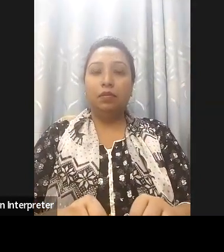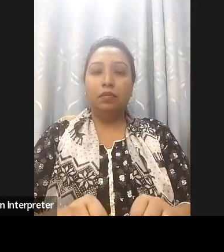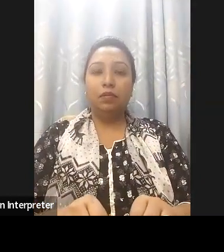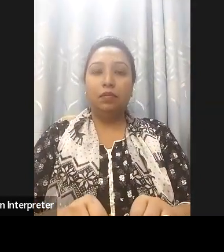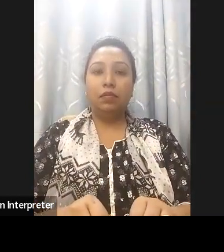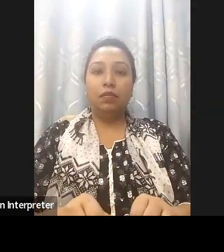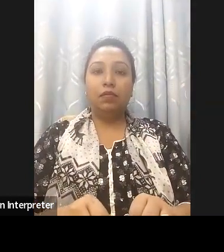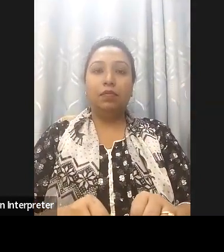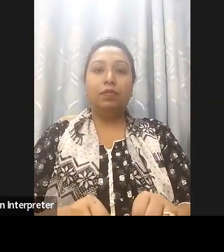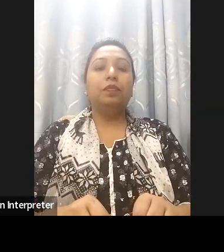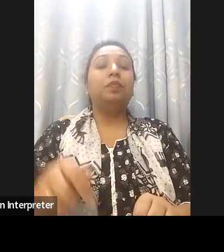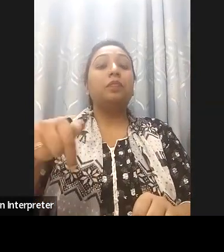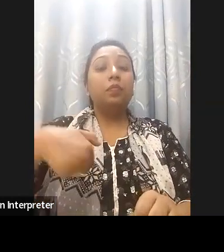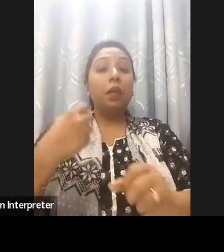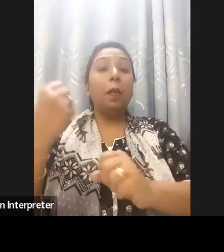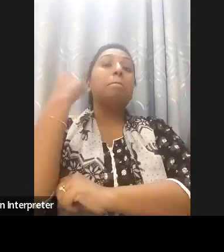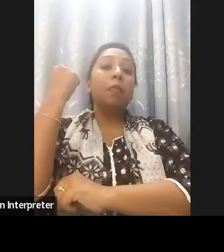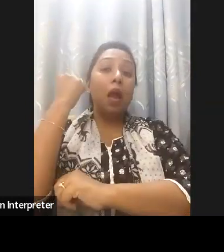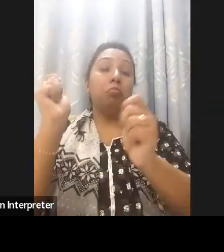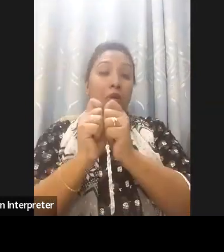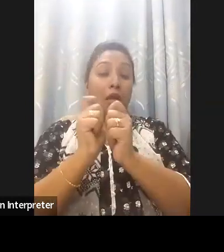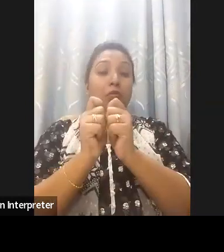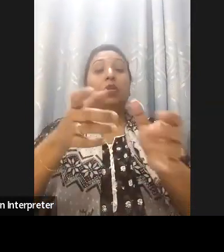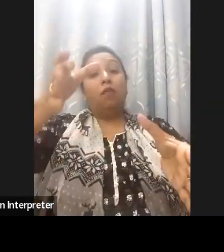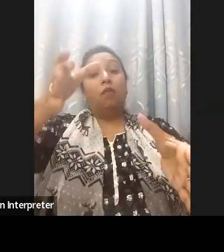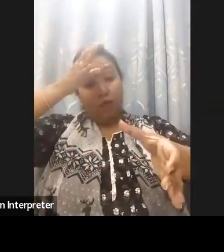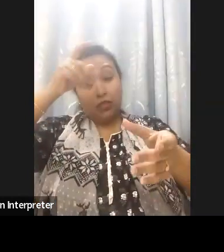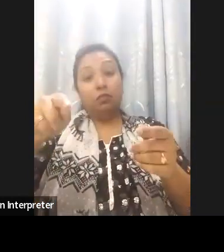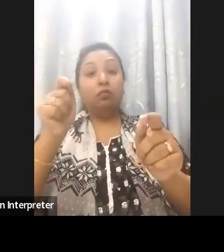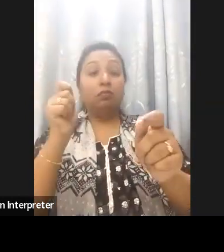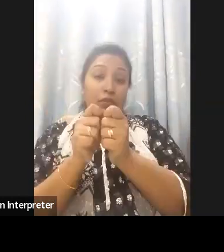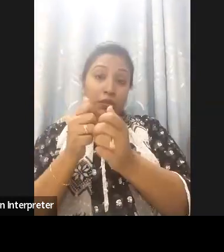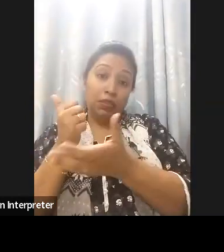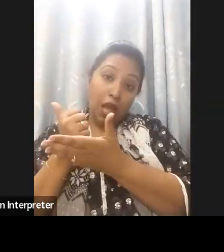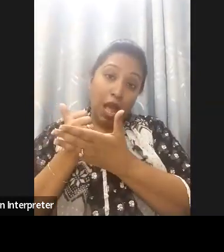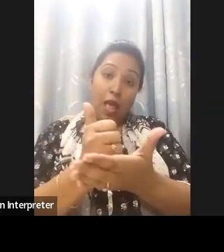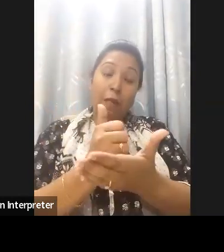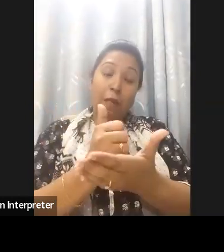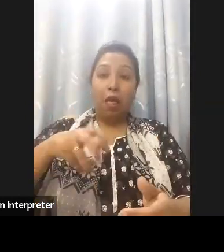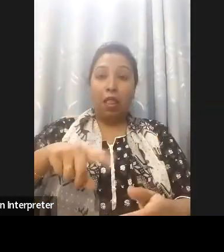power in the exports of Digital Services and youth and Bangla that is doing great In this